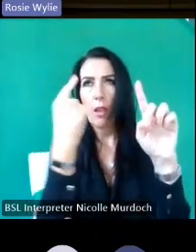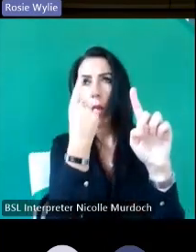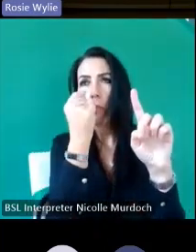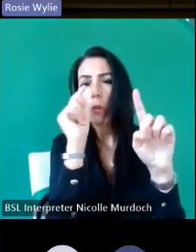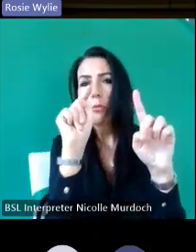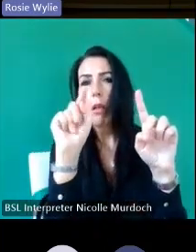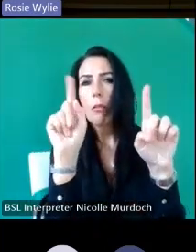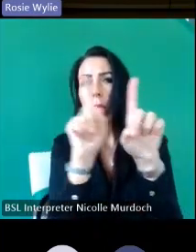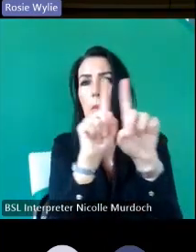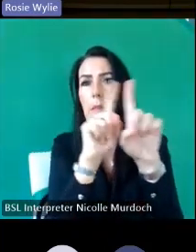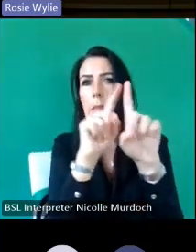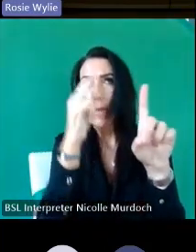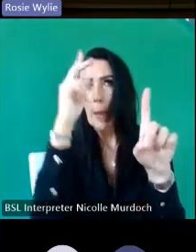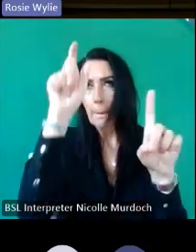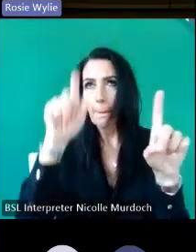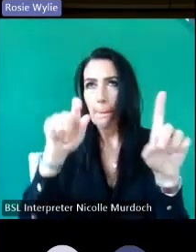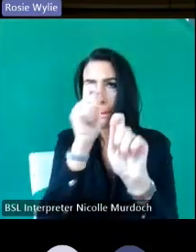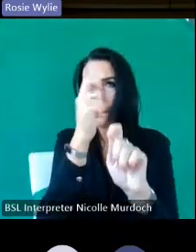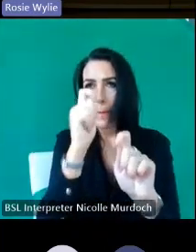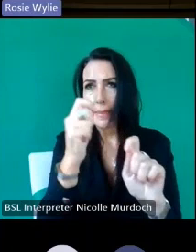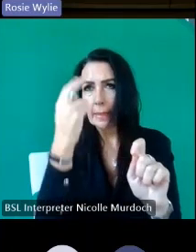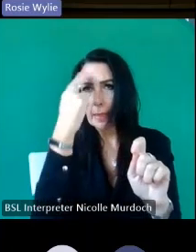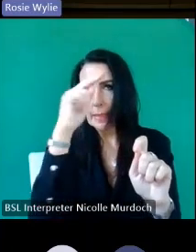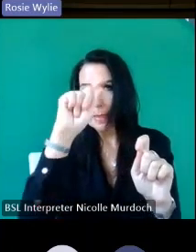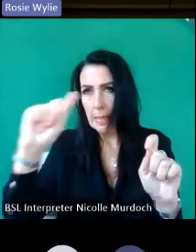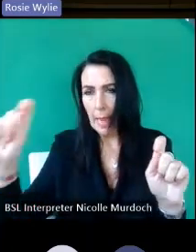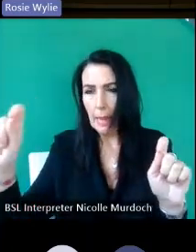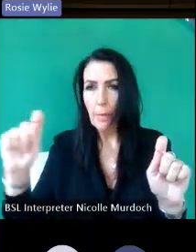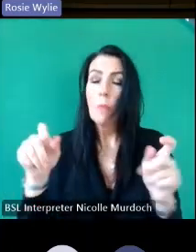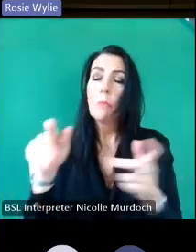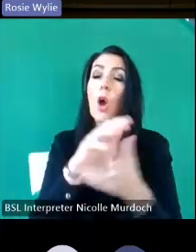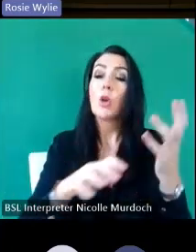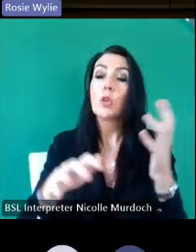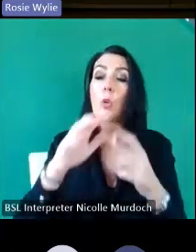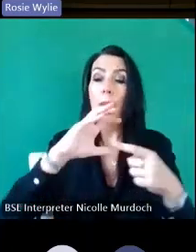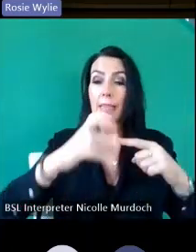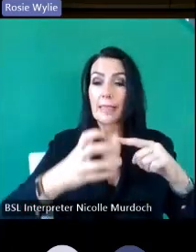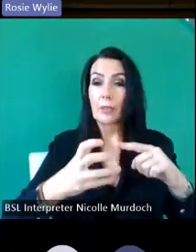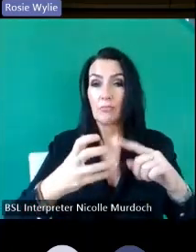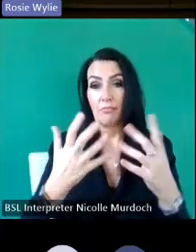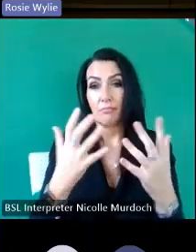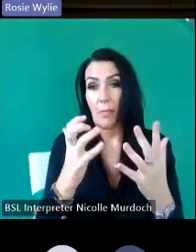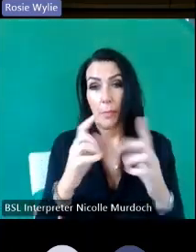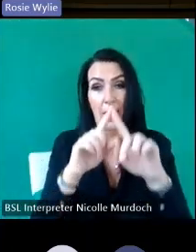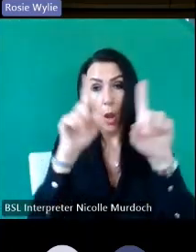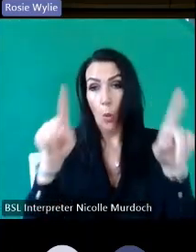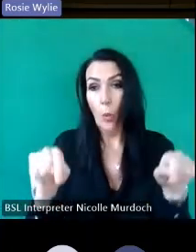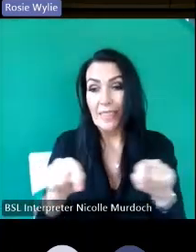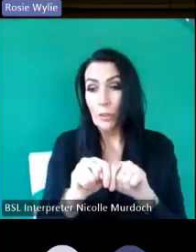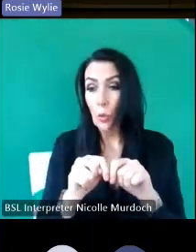Mason's mark on a more complex piece of stonework perap perhaps a window or door Archway that would